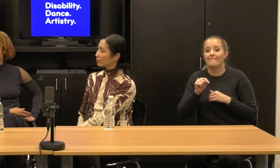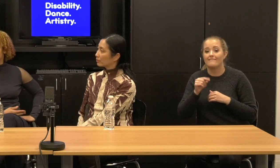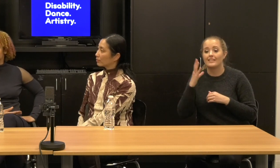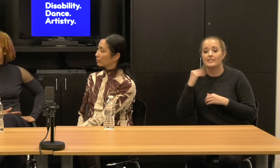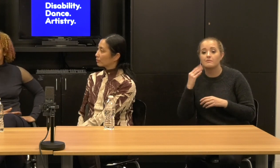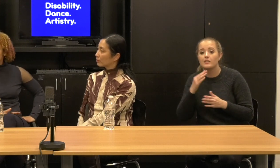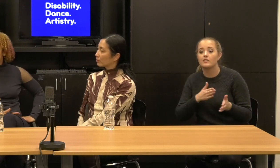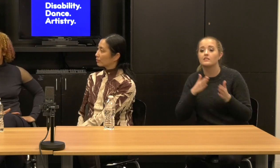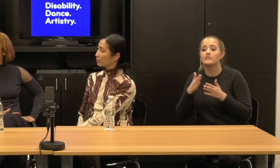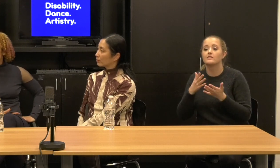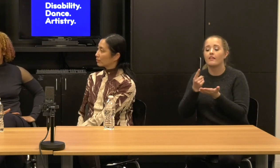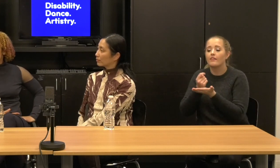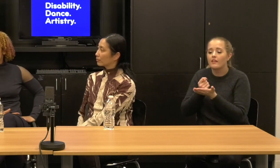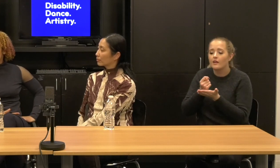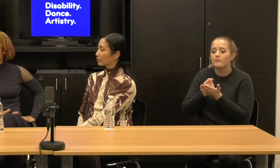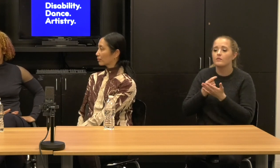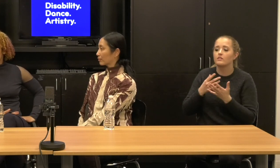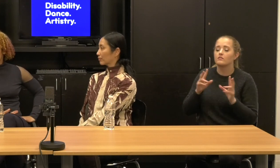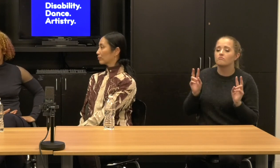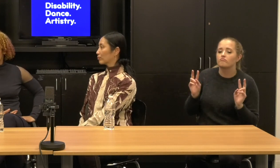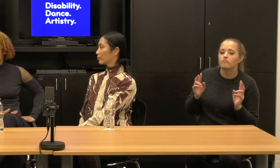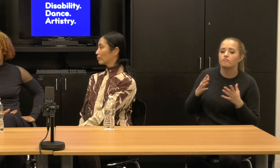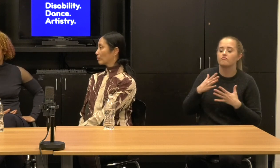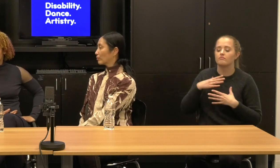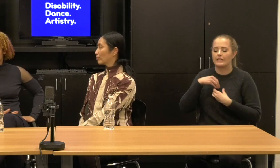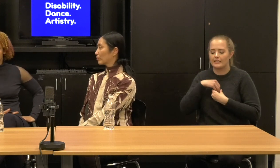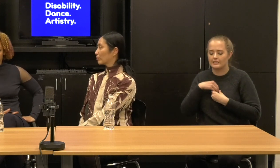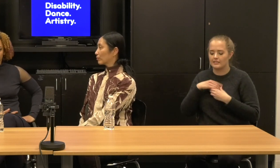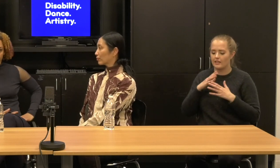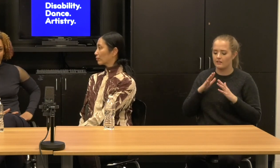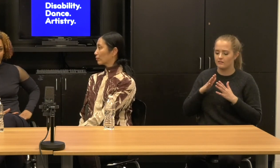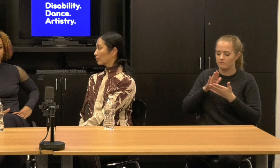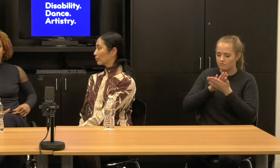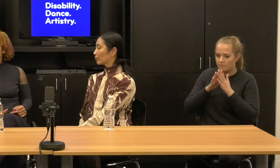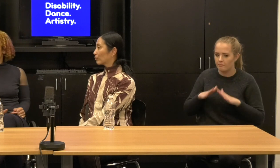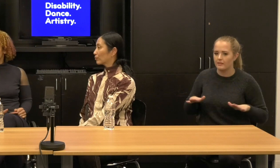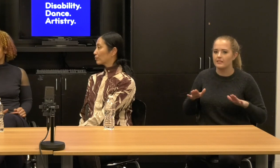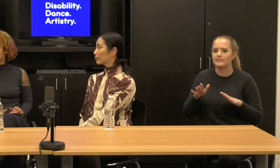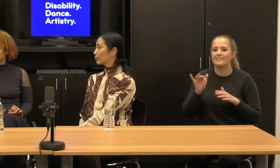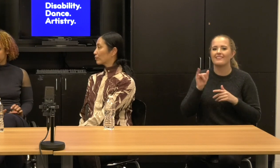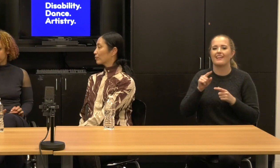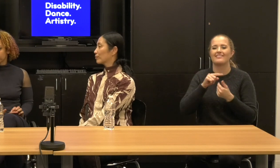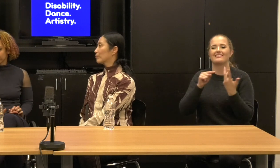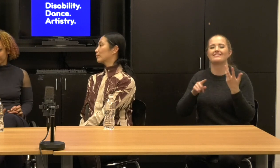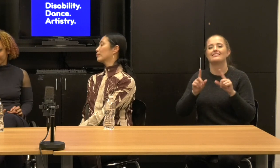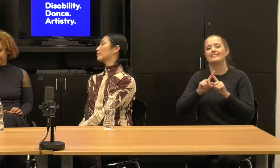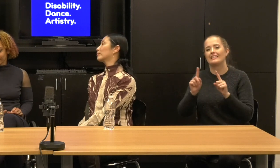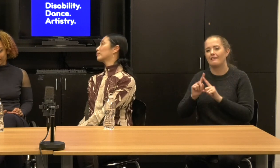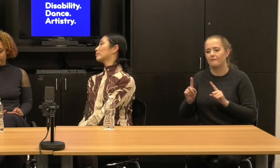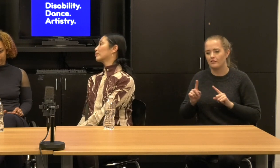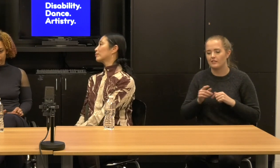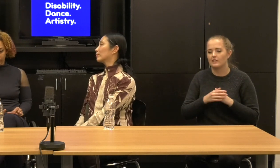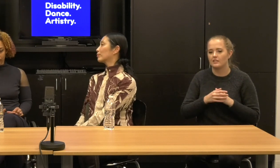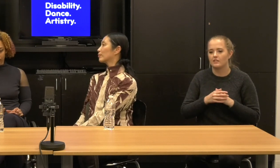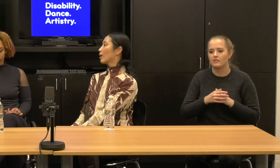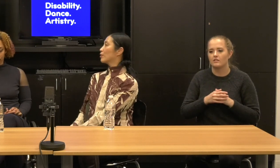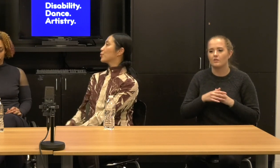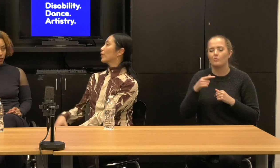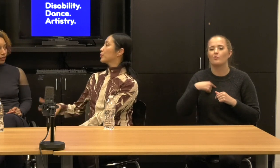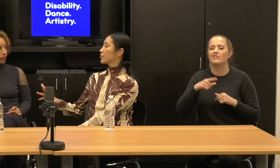New forms beyond those limitations are really what you're up to and what we need to do in so many of the kind of ecosystem. Right.